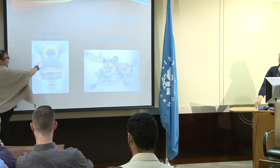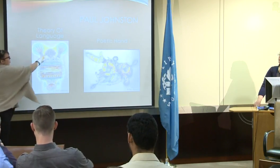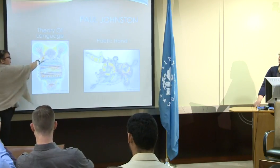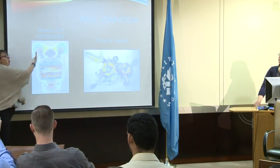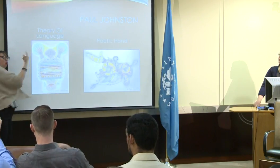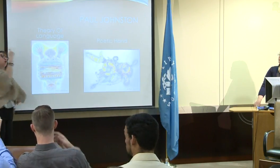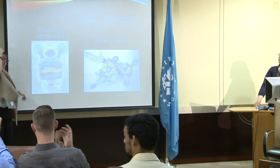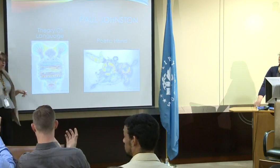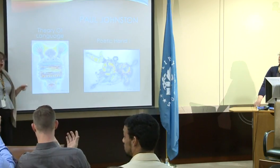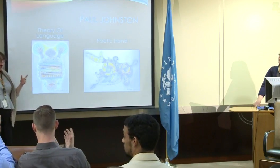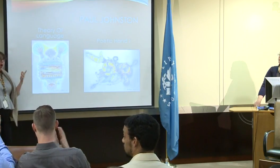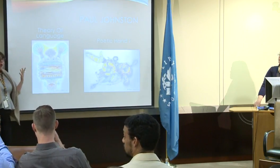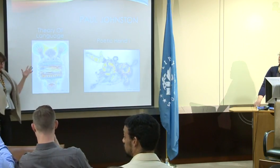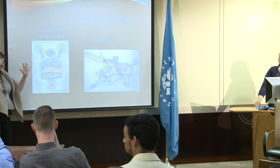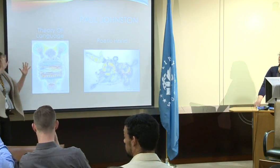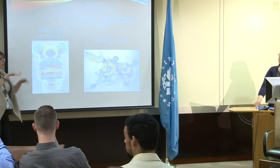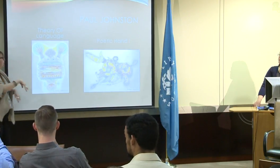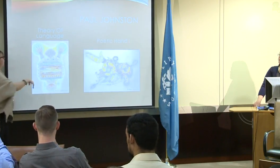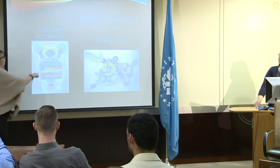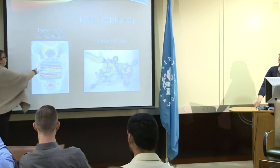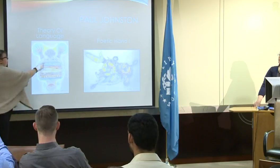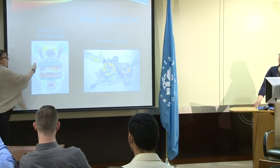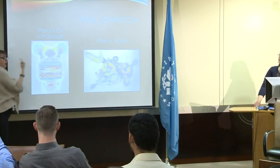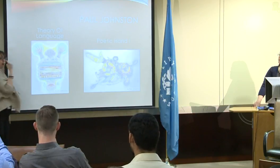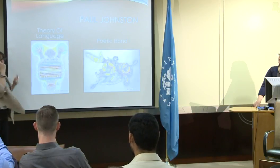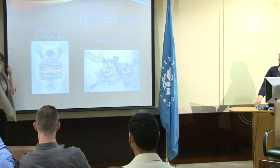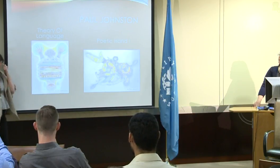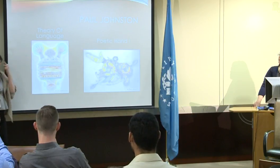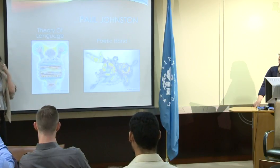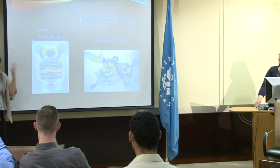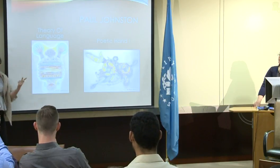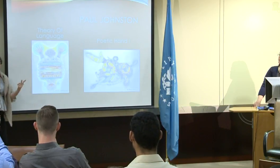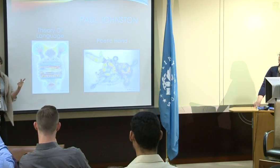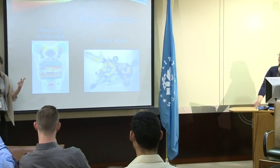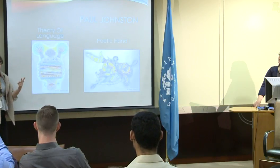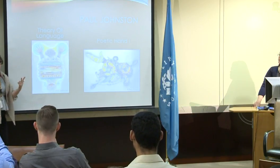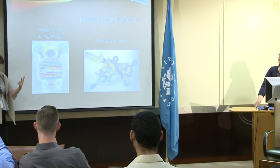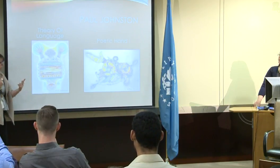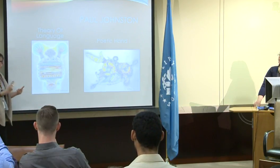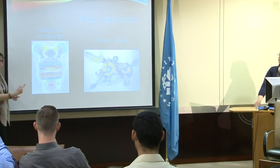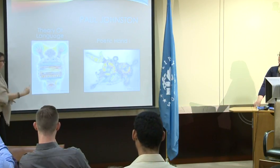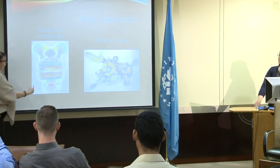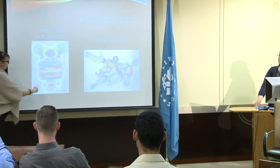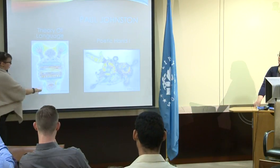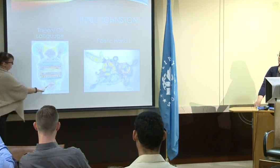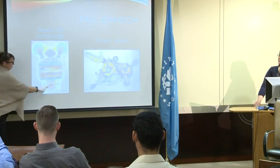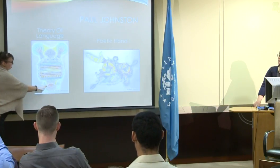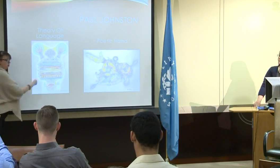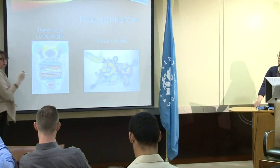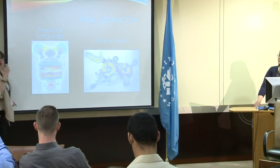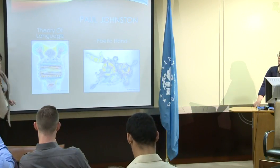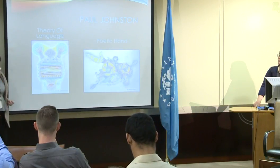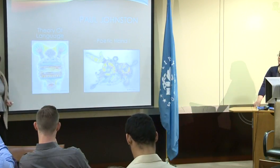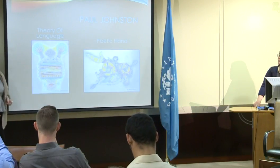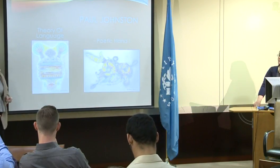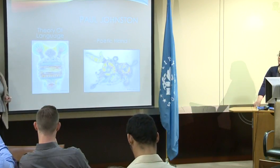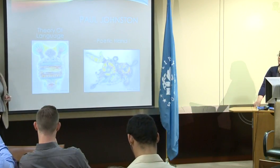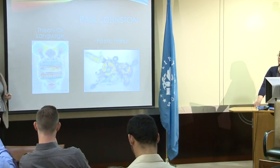So the hands, and of course your mind, your eyes because it's a visual language and a visual art form,